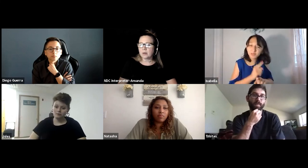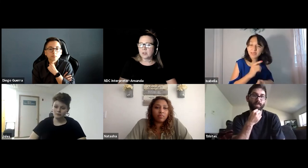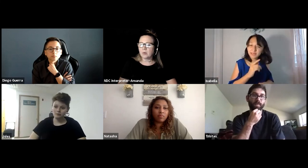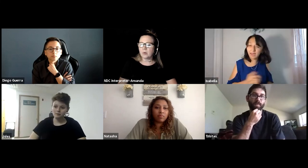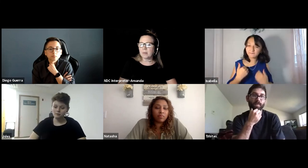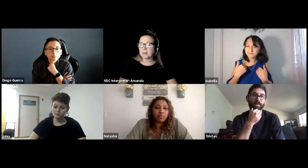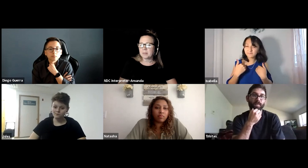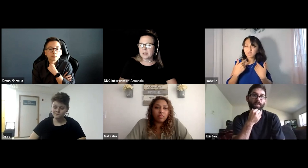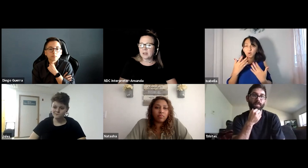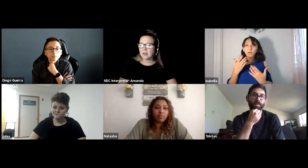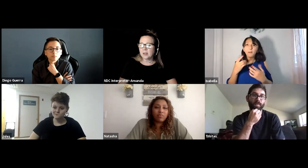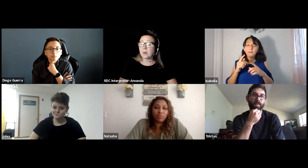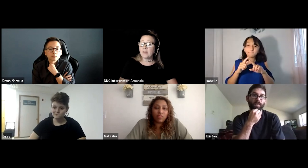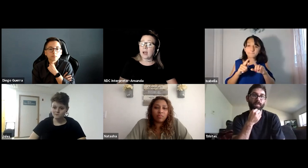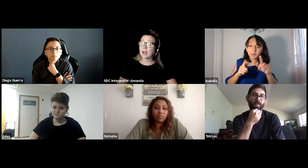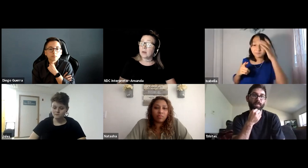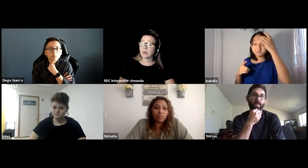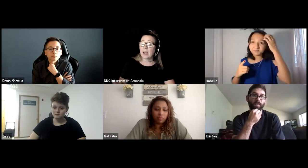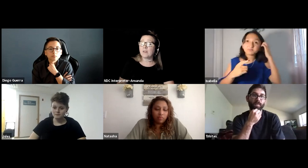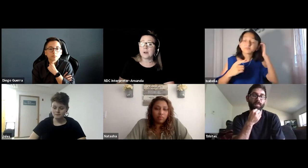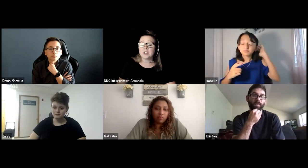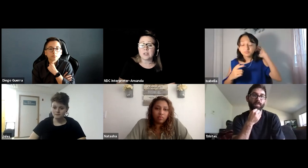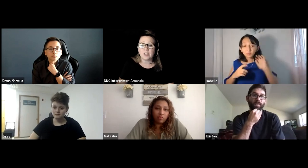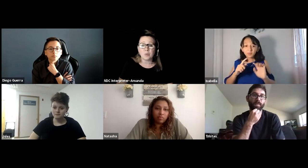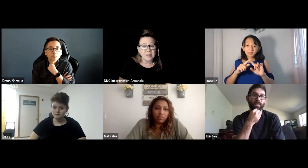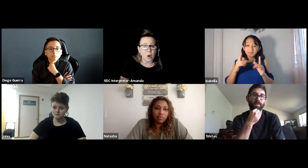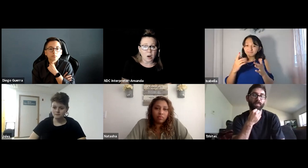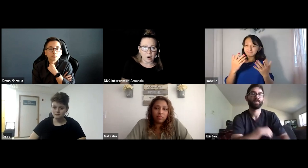you might be -- you have a -- you're higher functioning than you really are.